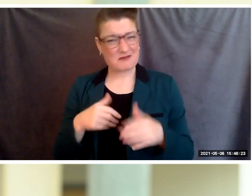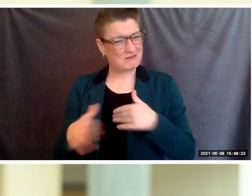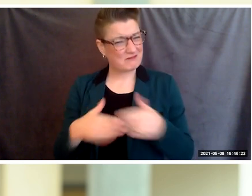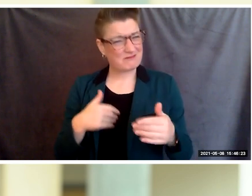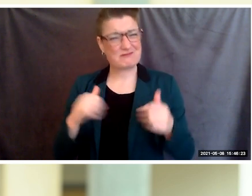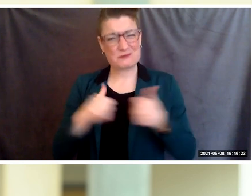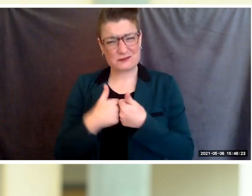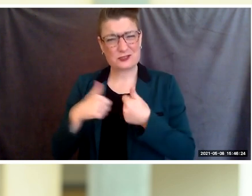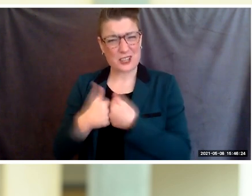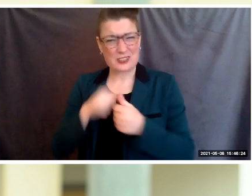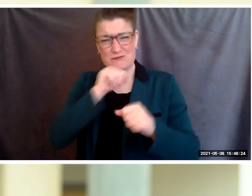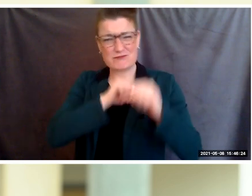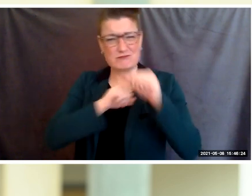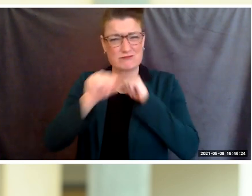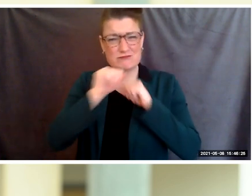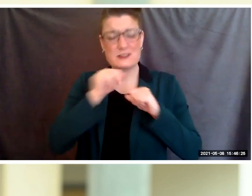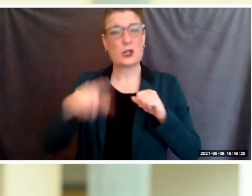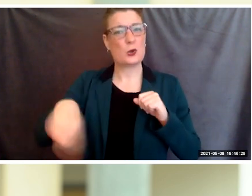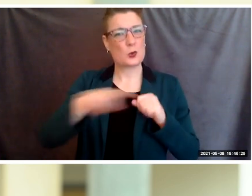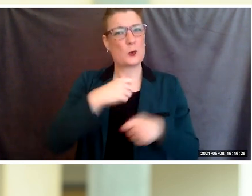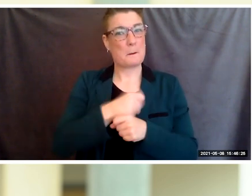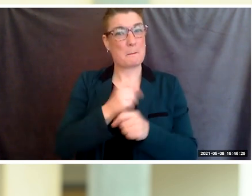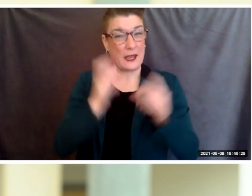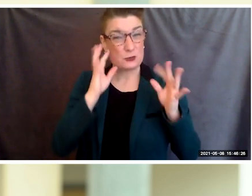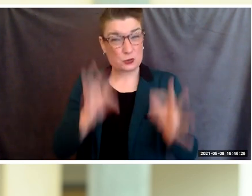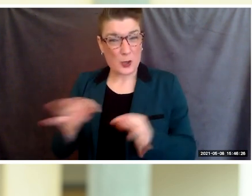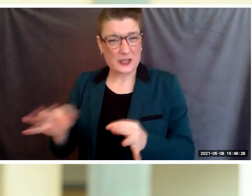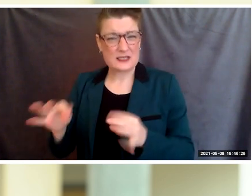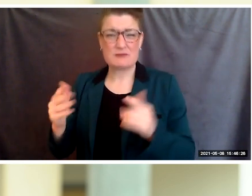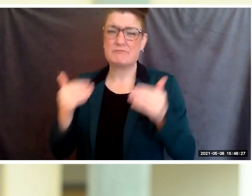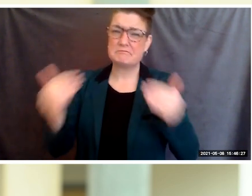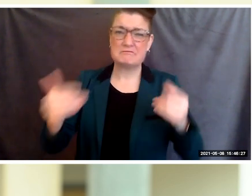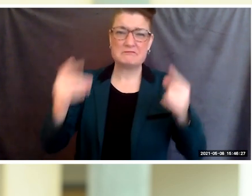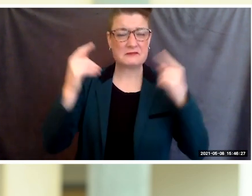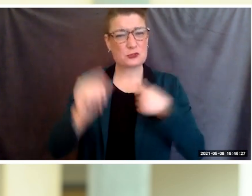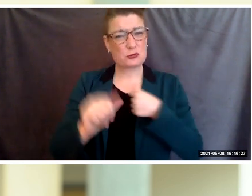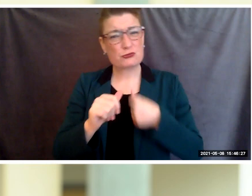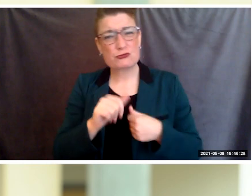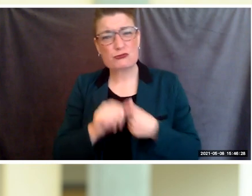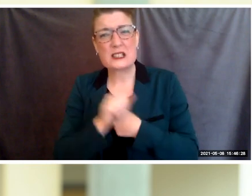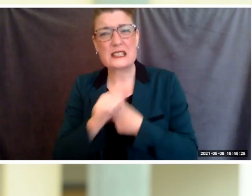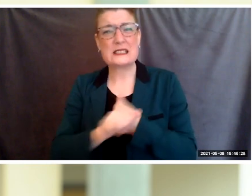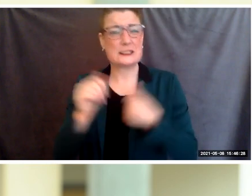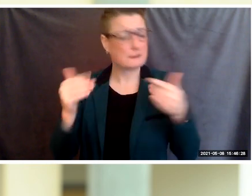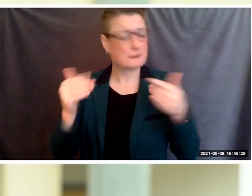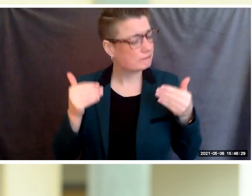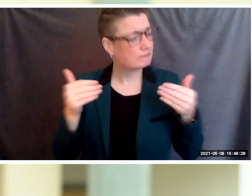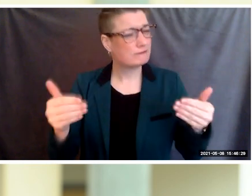the choices you have made and the risks you have taken have brought you to this moment.